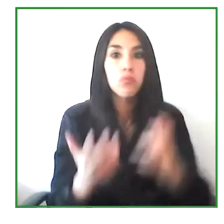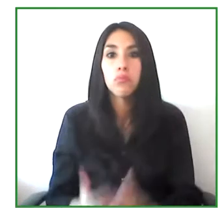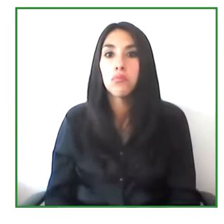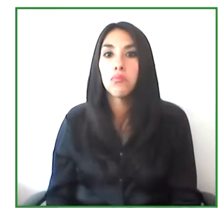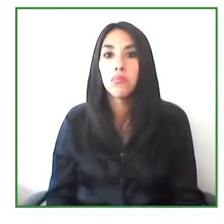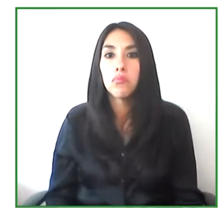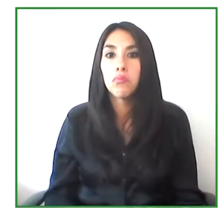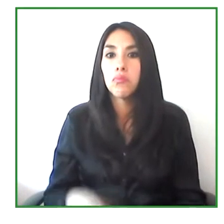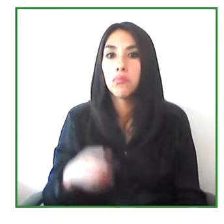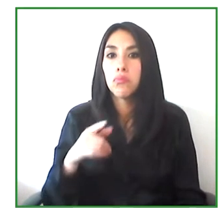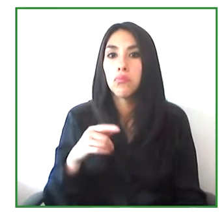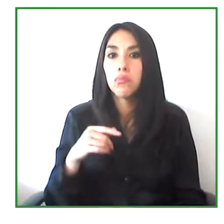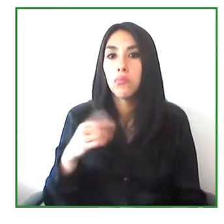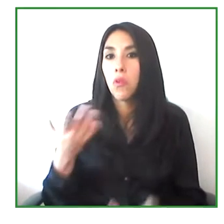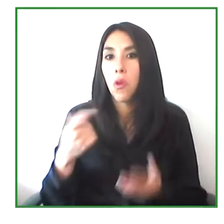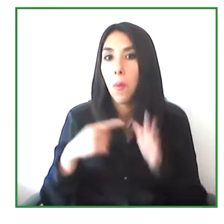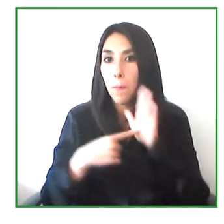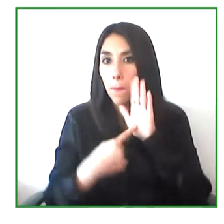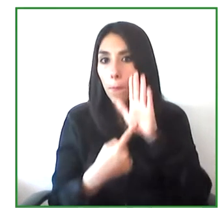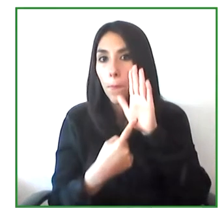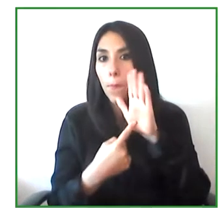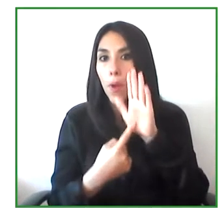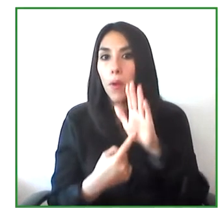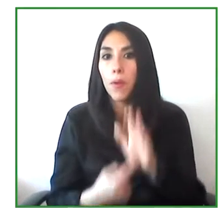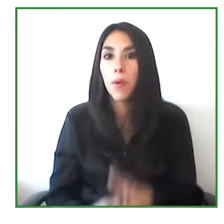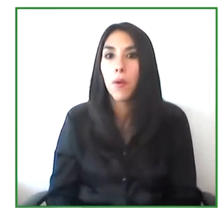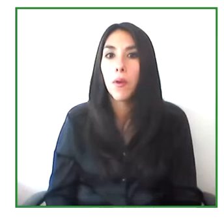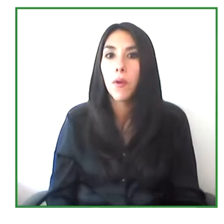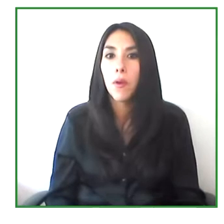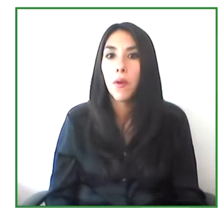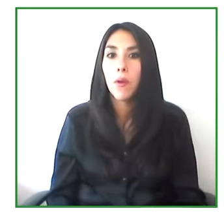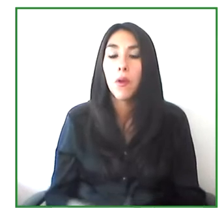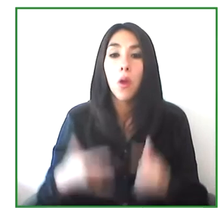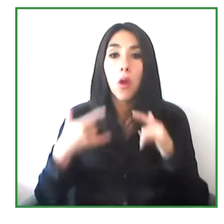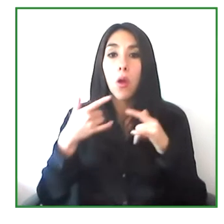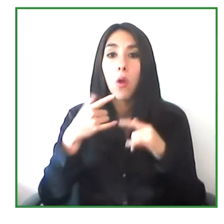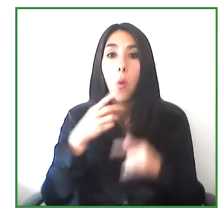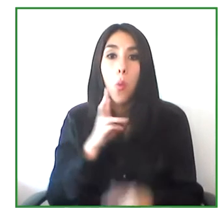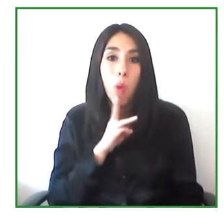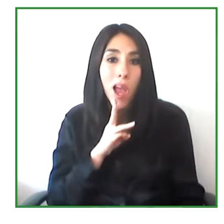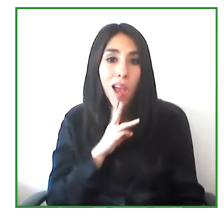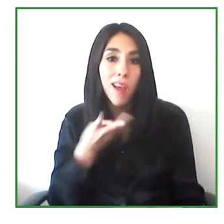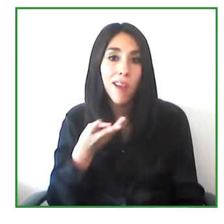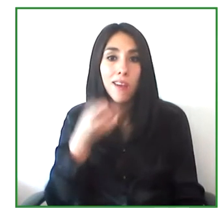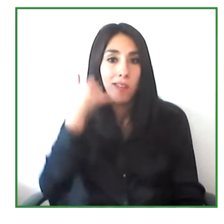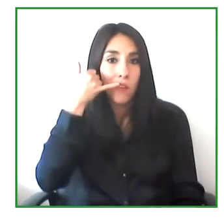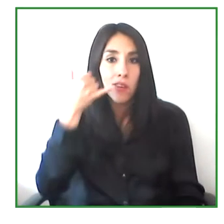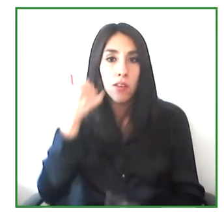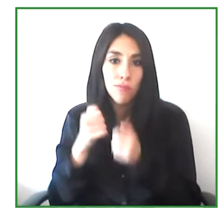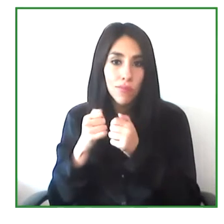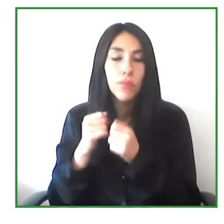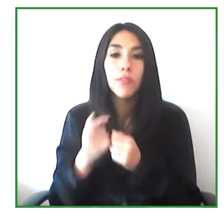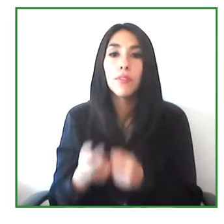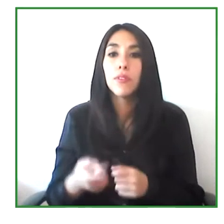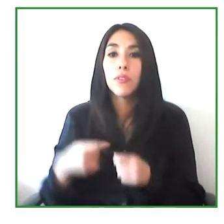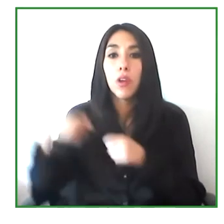using sign language. For now, we've got things like WhatsApp that allow us to send a video